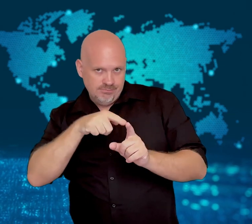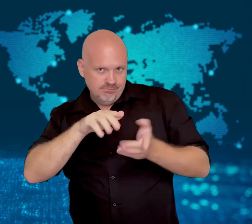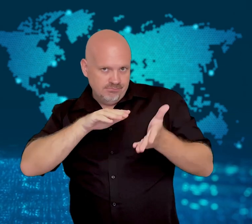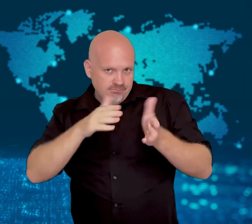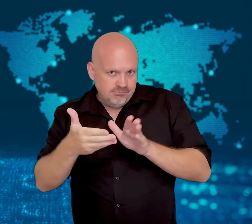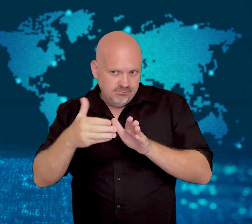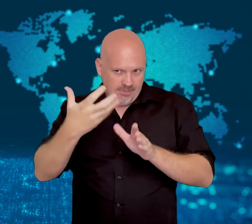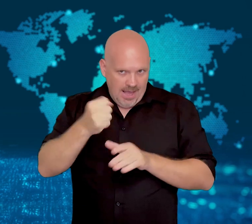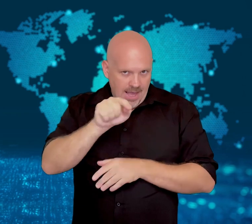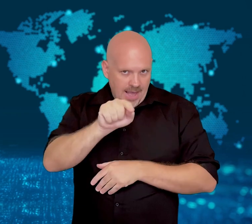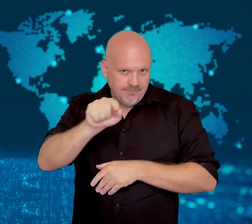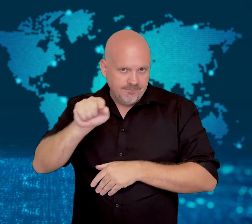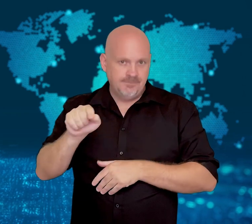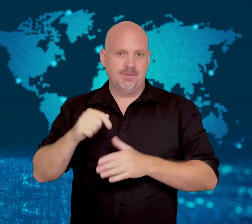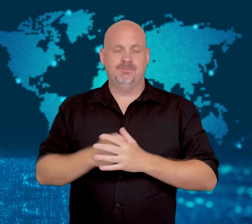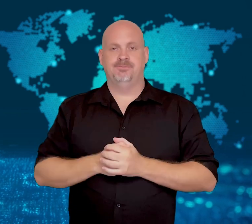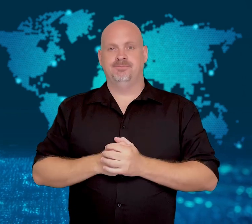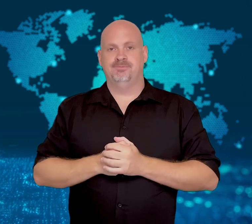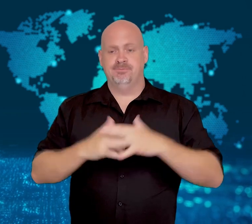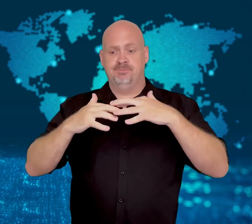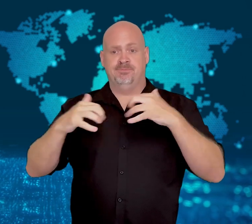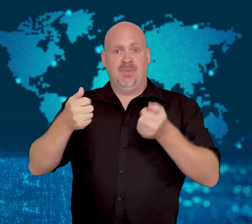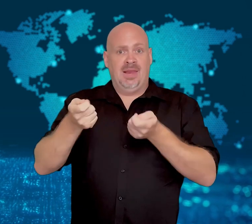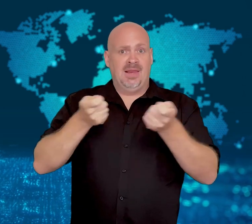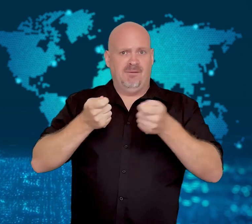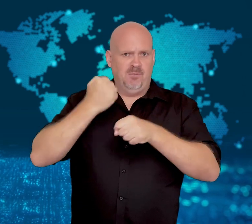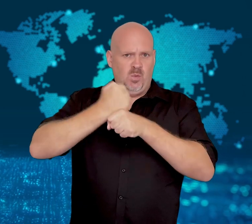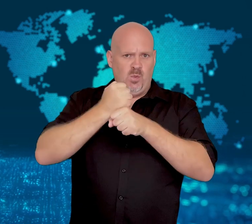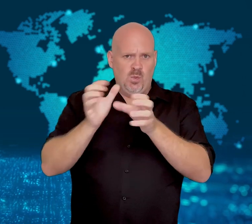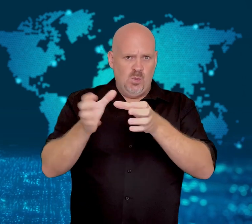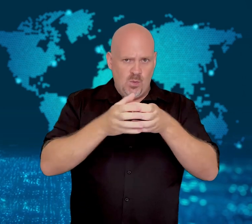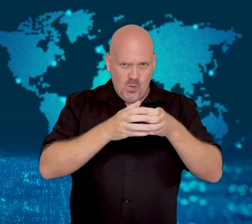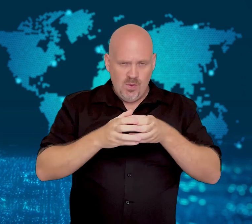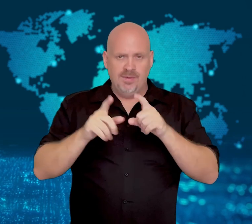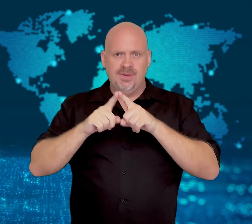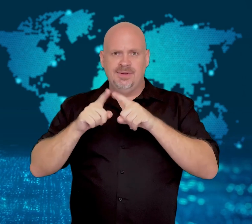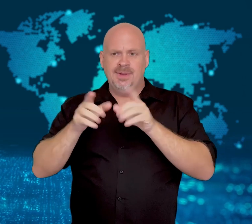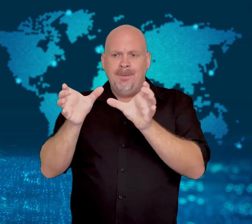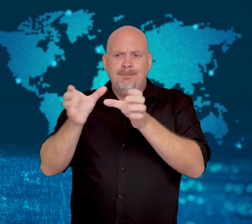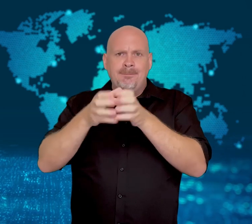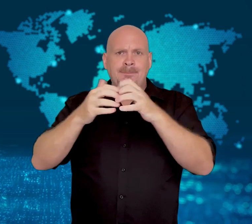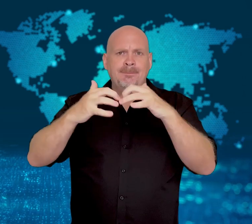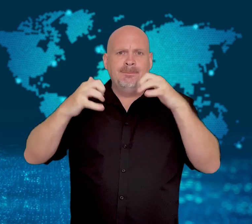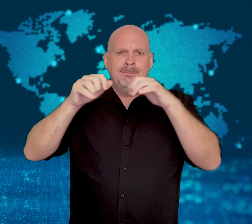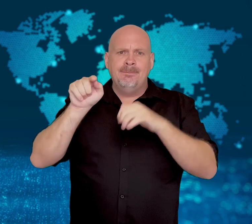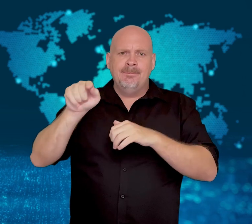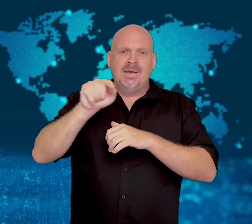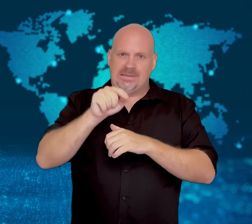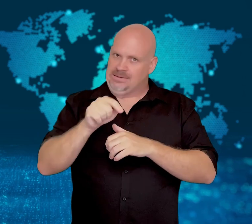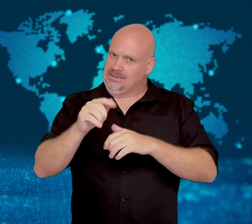some who may have been involved in President Moise's death.